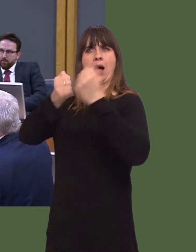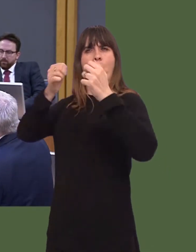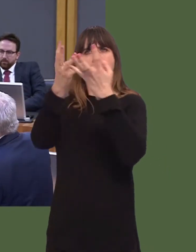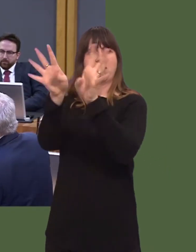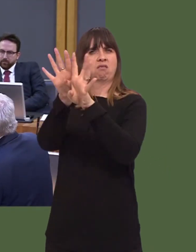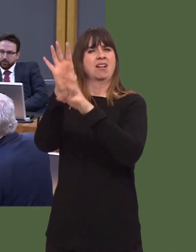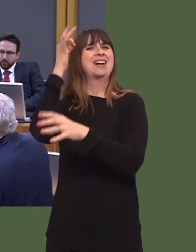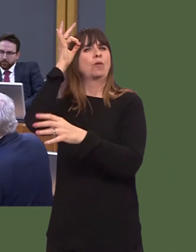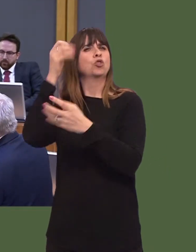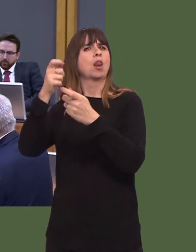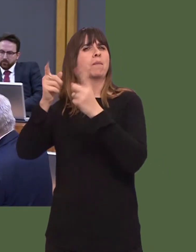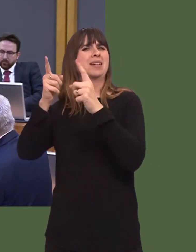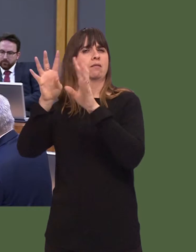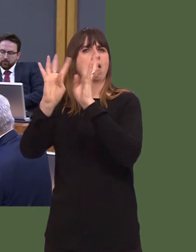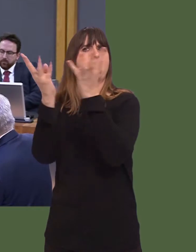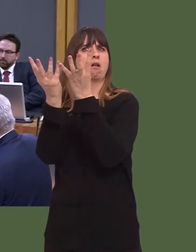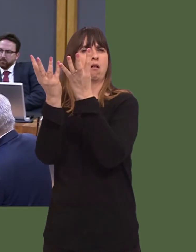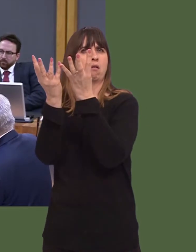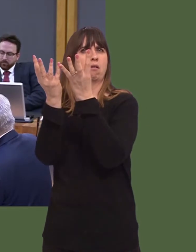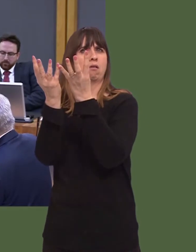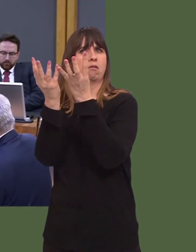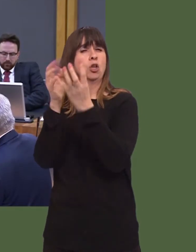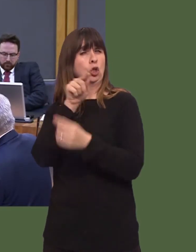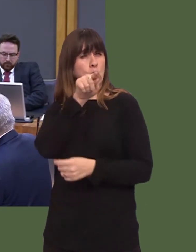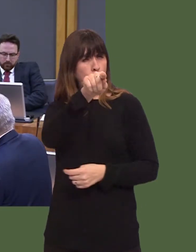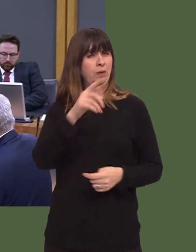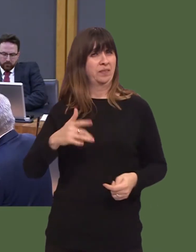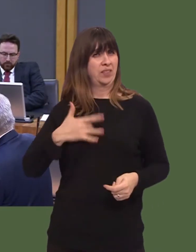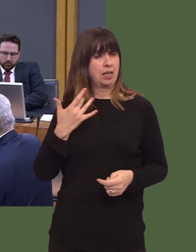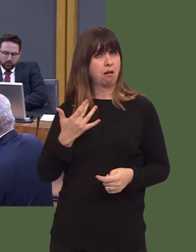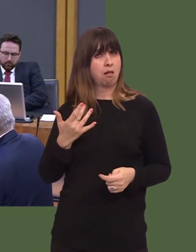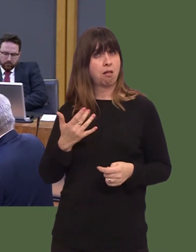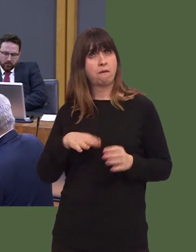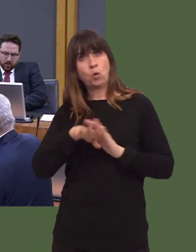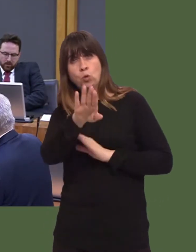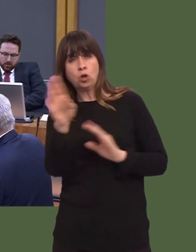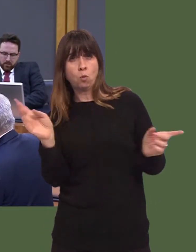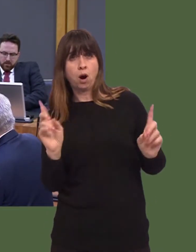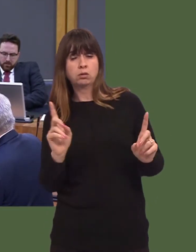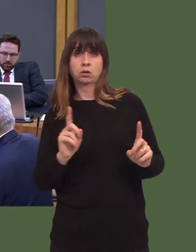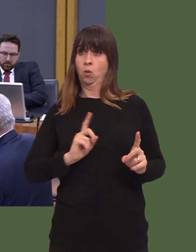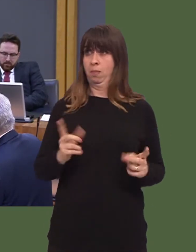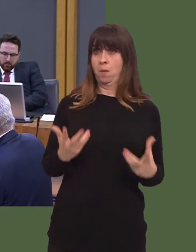as well, what is your prognosis then, going forward, as we transition to exiting the European